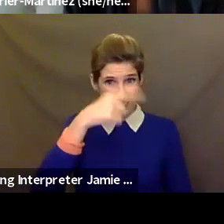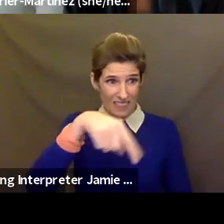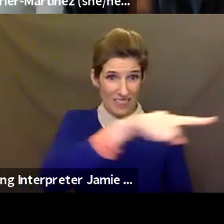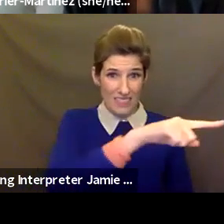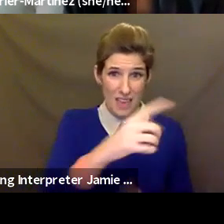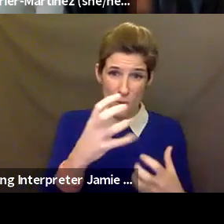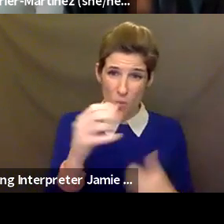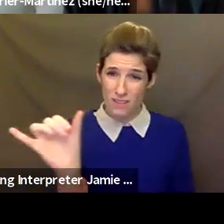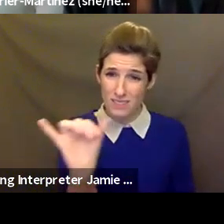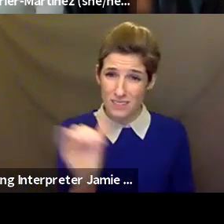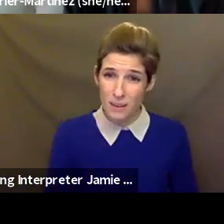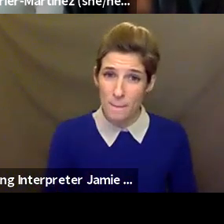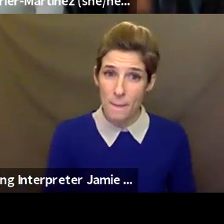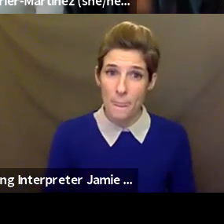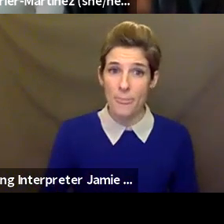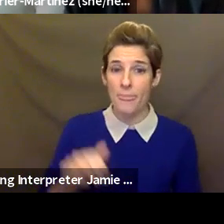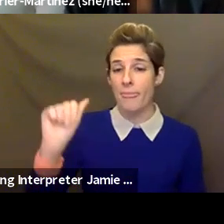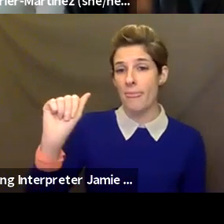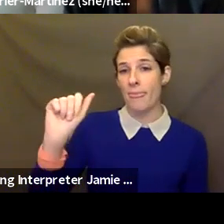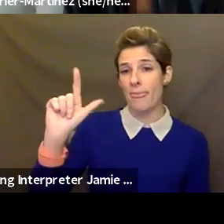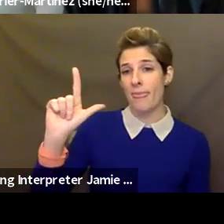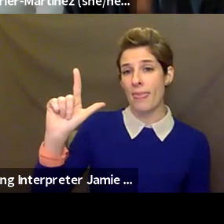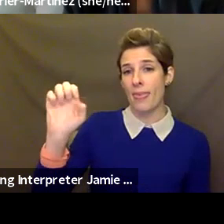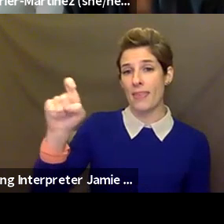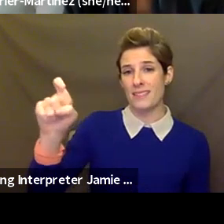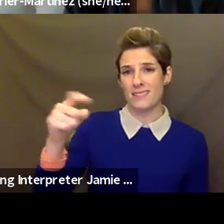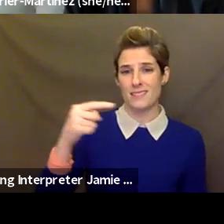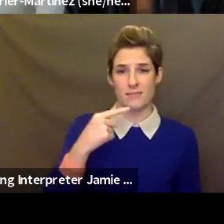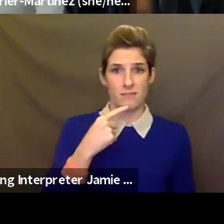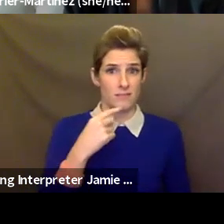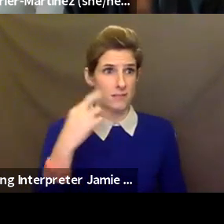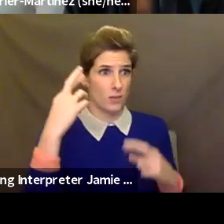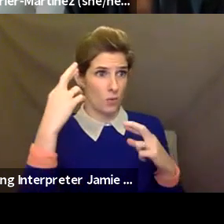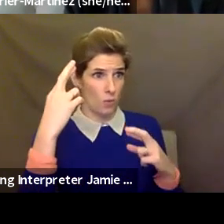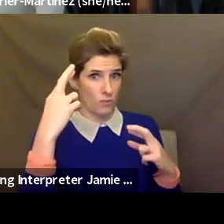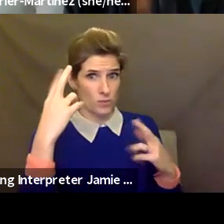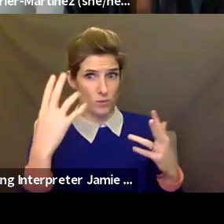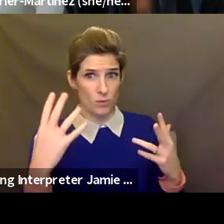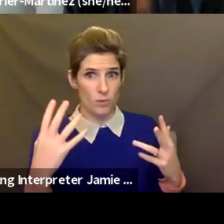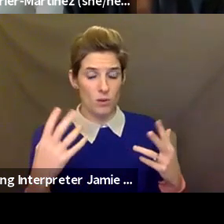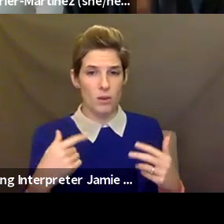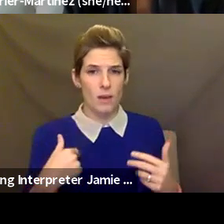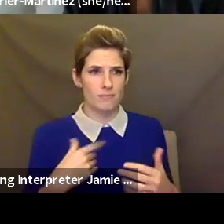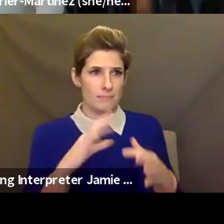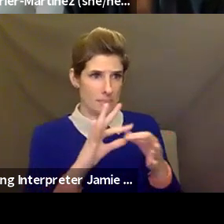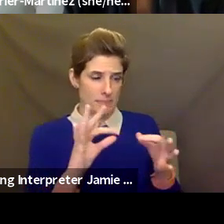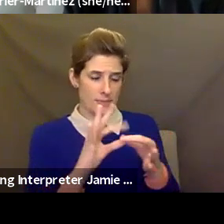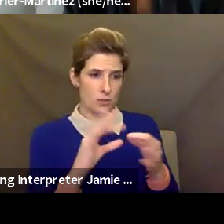Alex Santiago-Jirau: I hope so. I think that this speaks to what I was sort of talking about before, that I think we are at